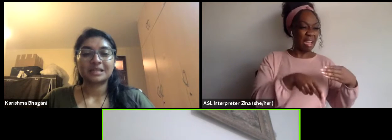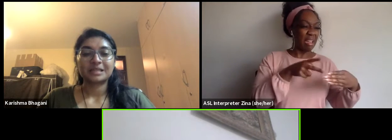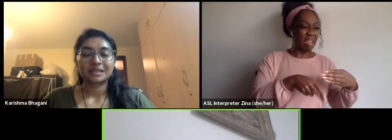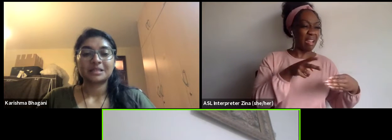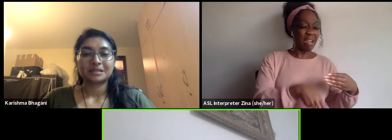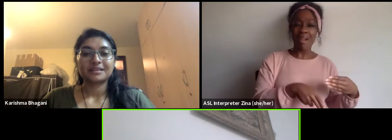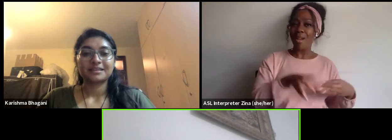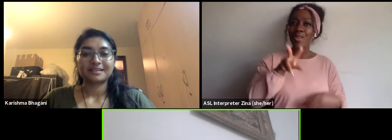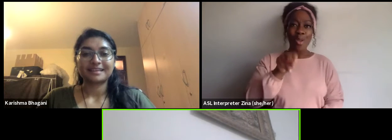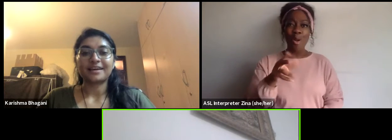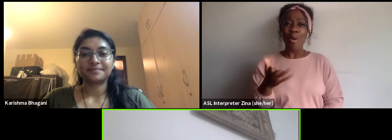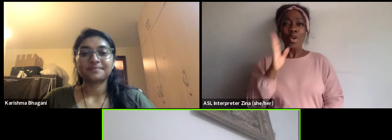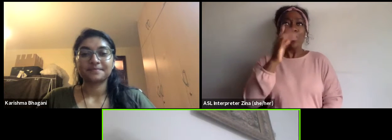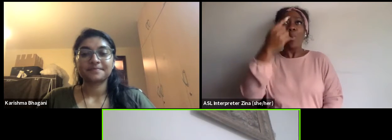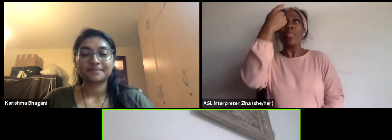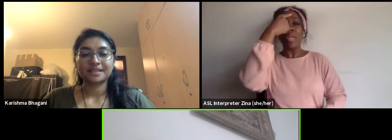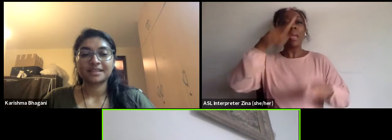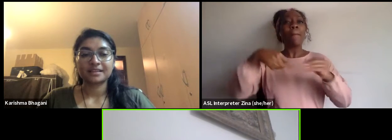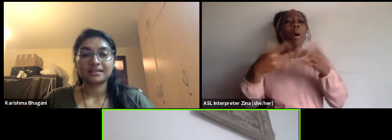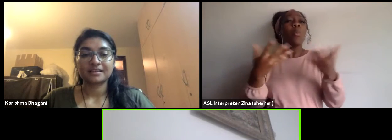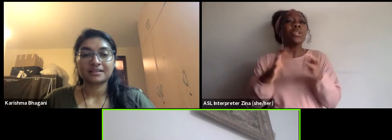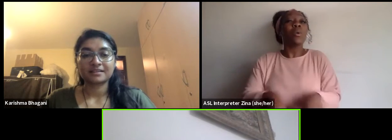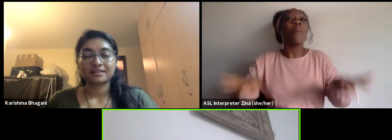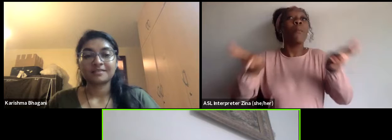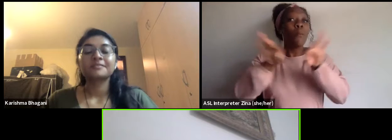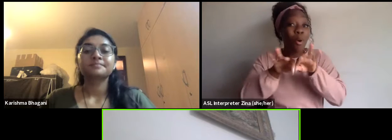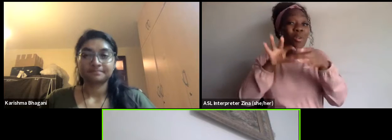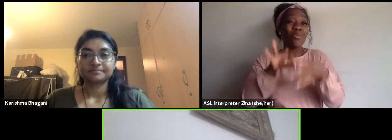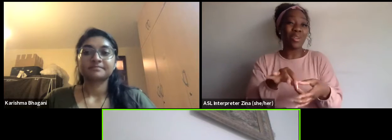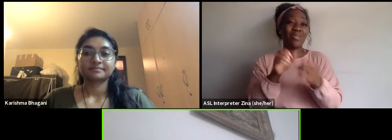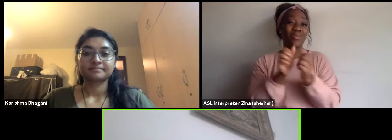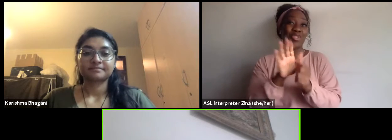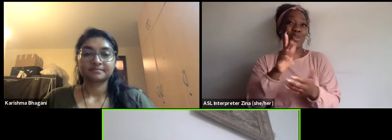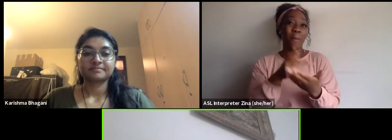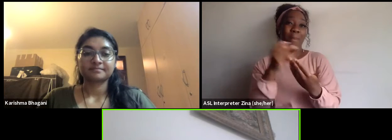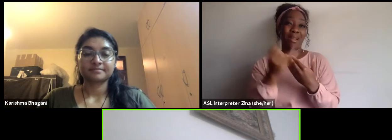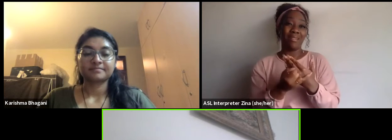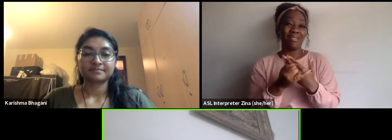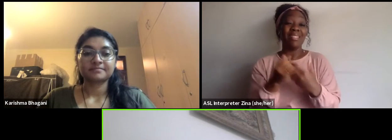But when you're background is not that your choices are different, I'm not saying these are bad